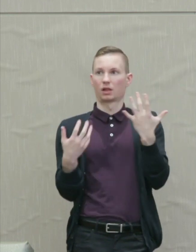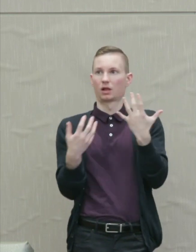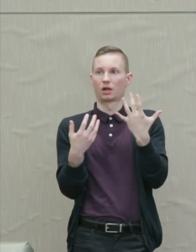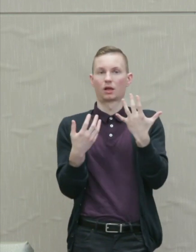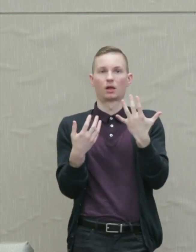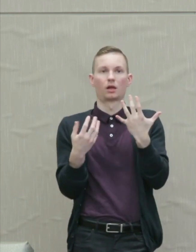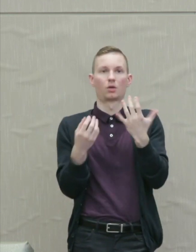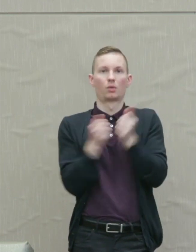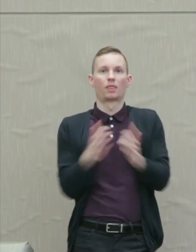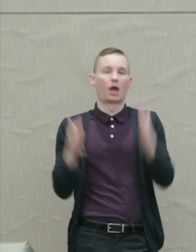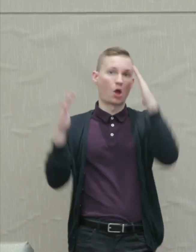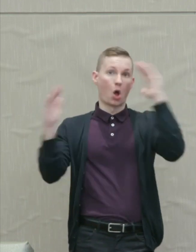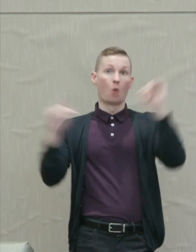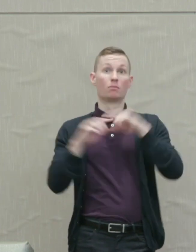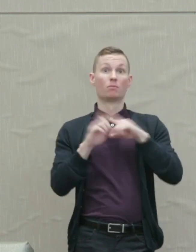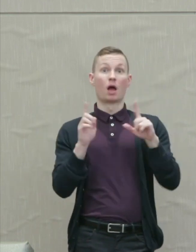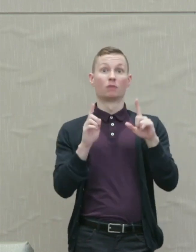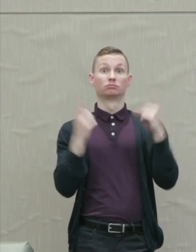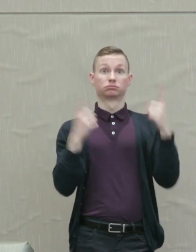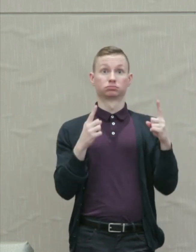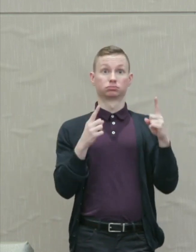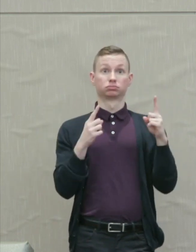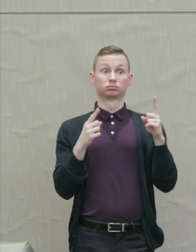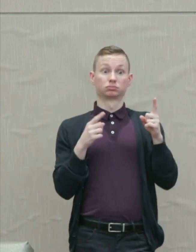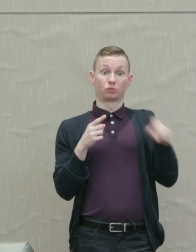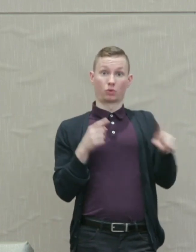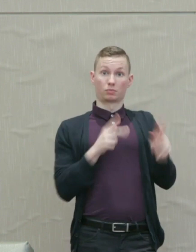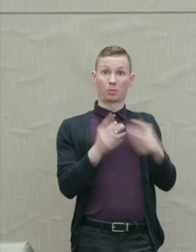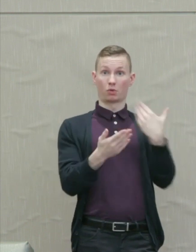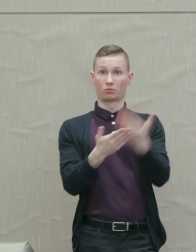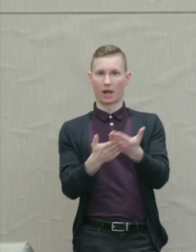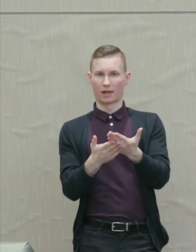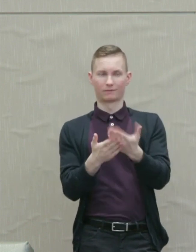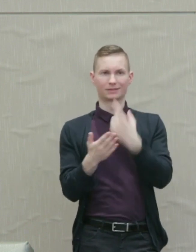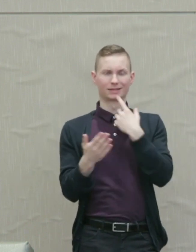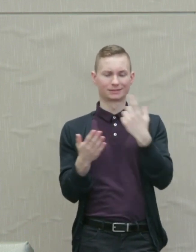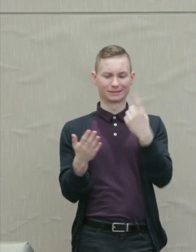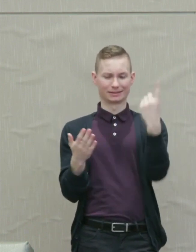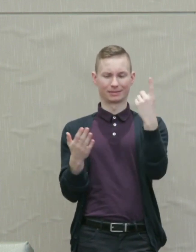But once they got there, he said repeatedly, something has to happen to their anger.